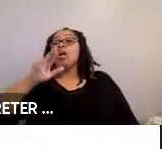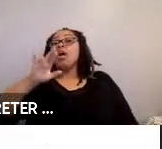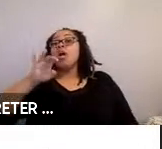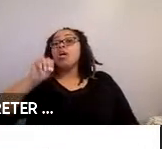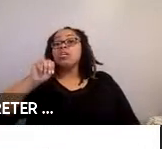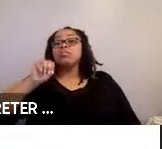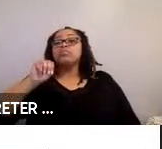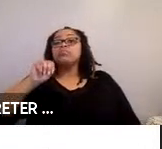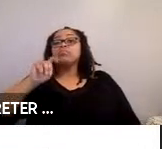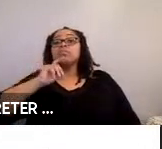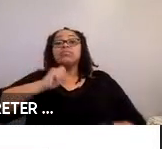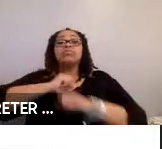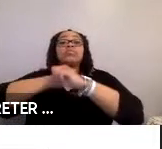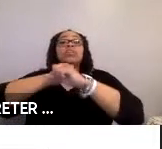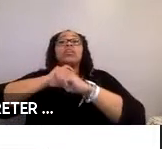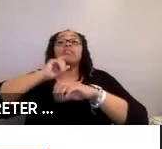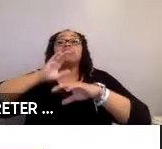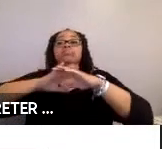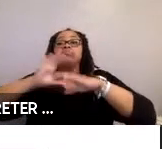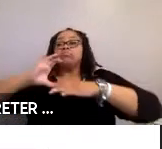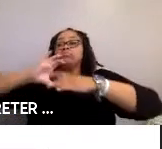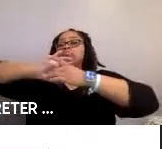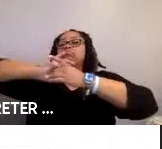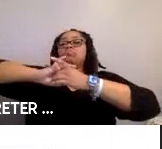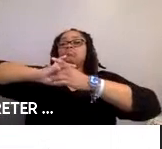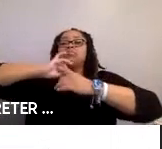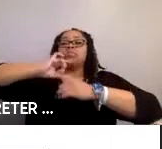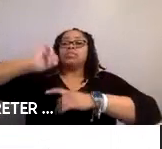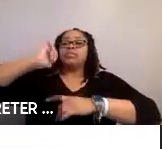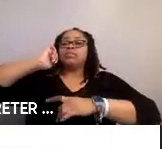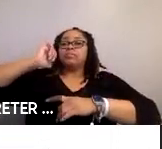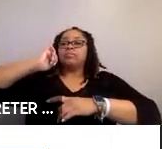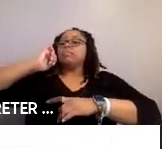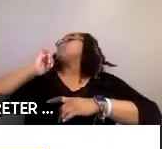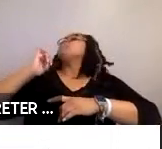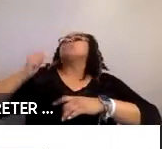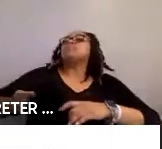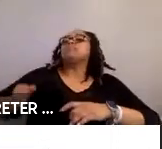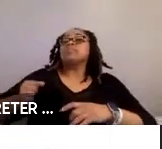system is mounted on the vehicle wall near the back rest. Three self-rising passenger